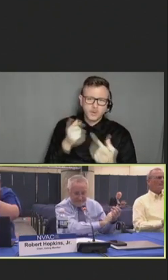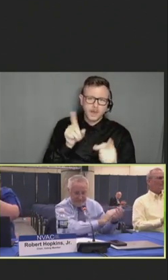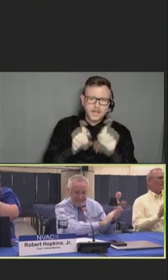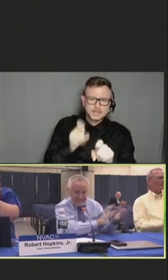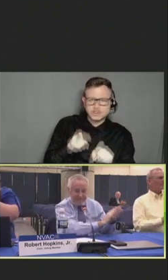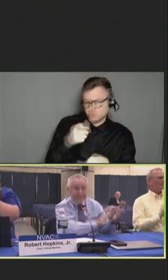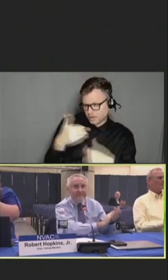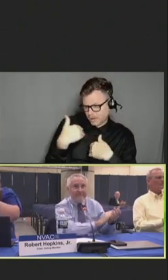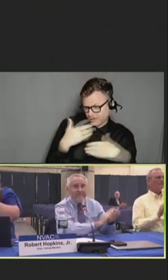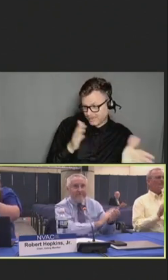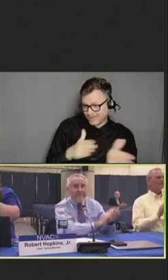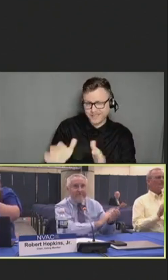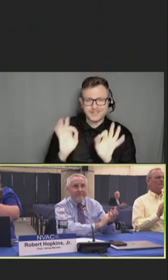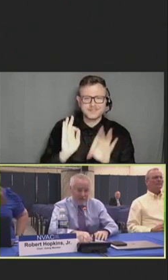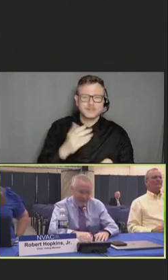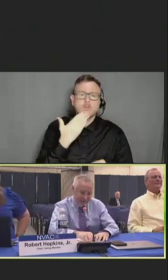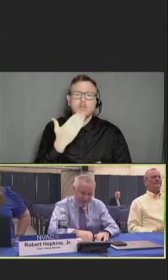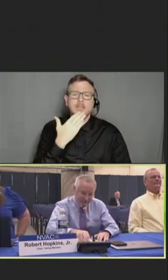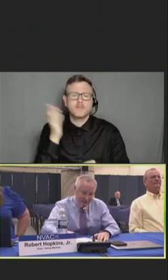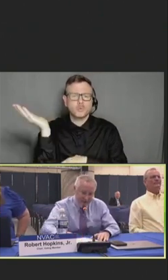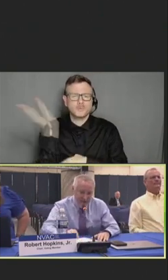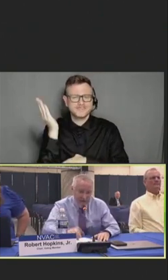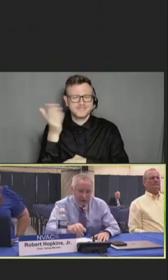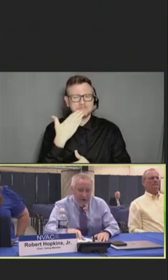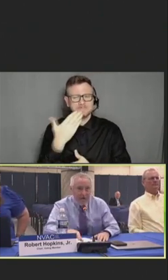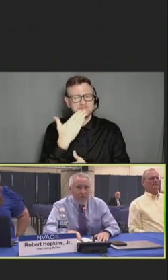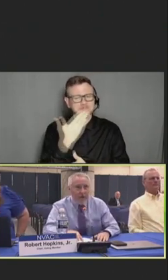Very helpful. All right.